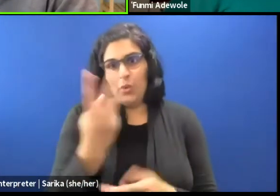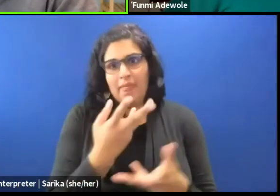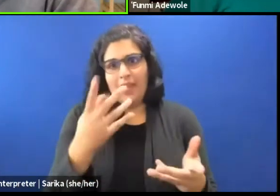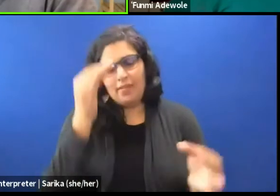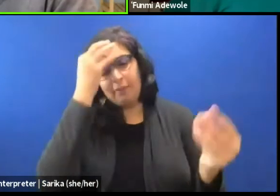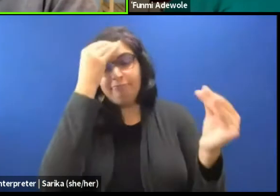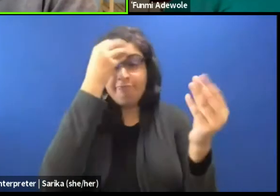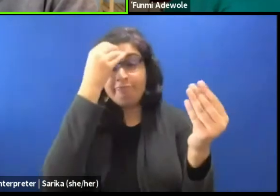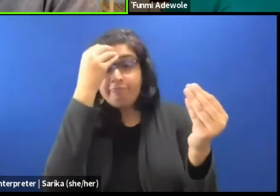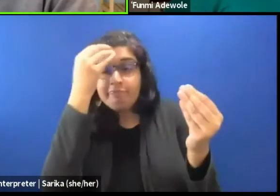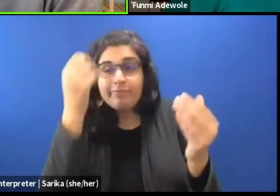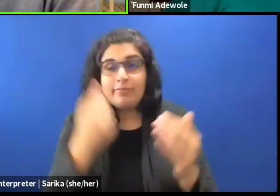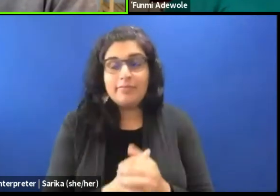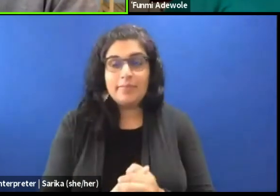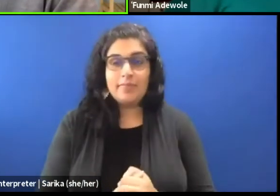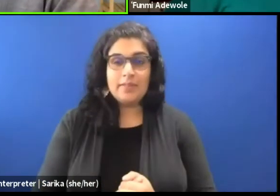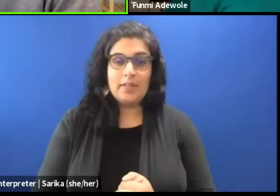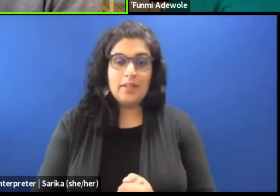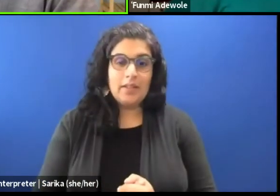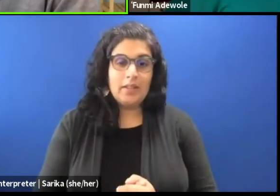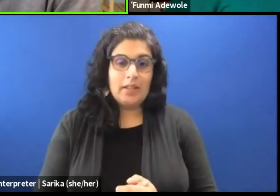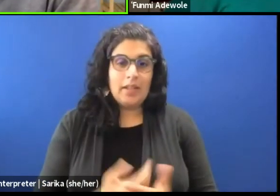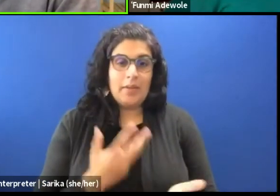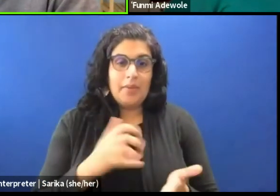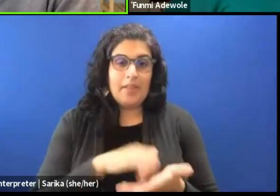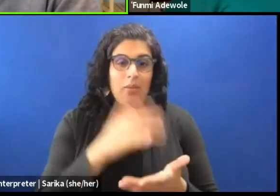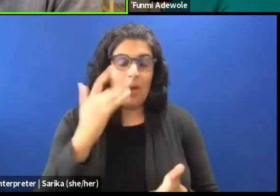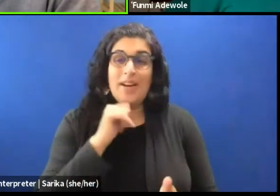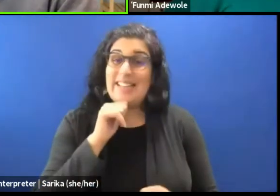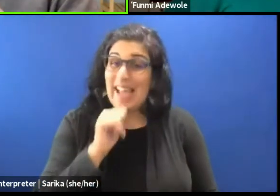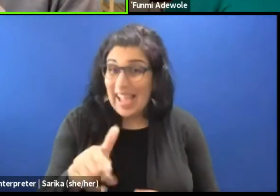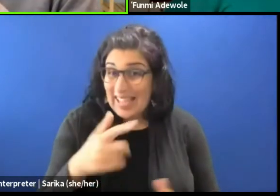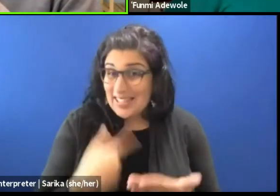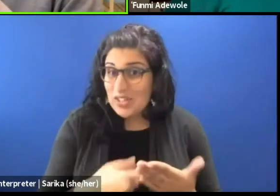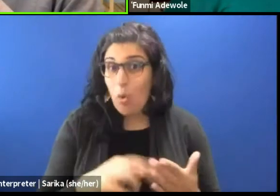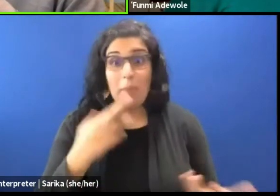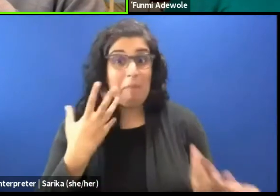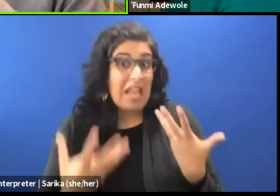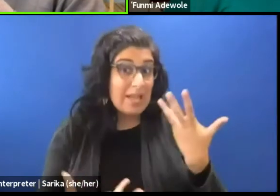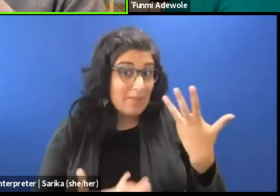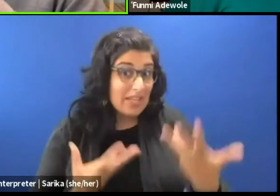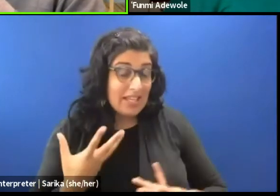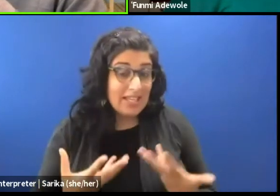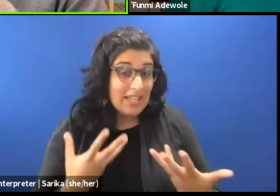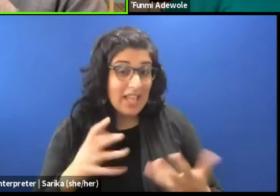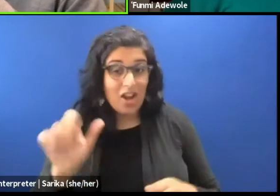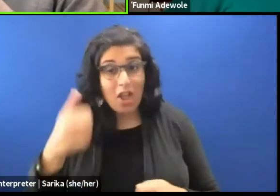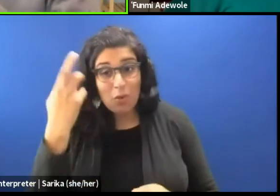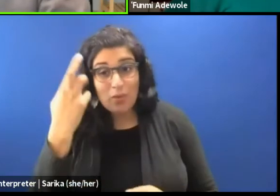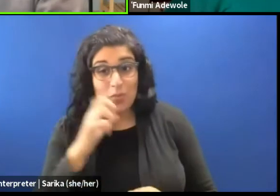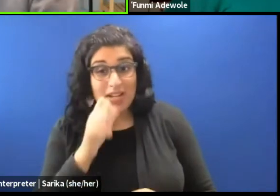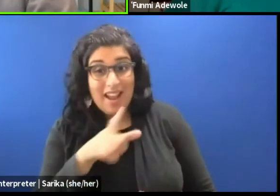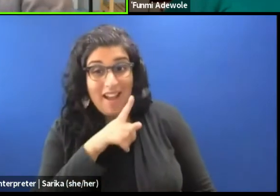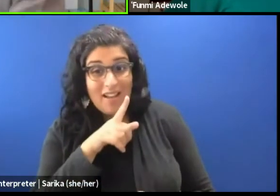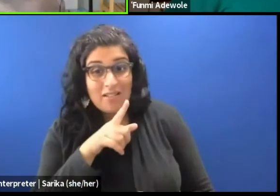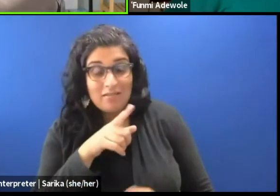May be that's why we are not talking about it or maybe not why we are not talking about it, but that is more reason